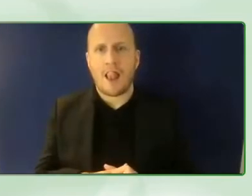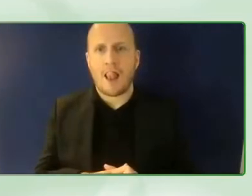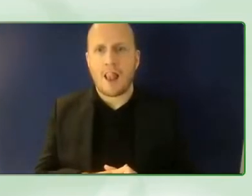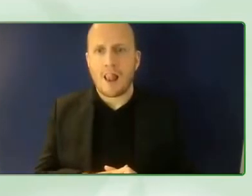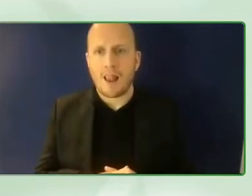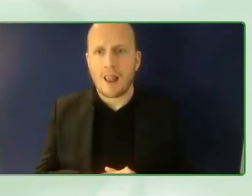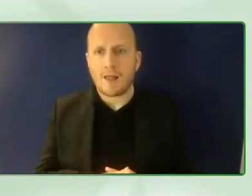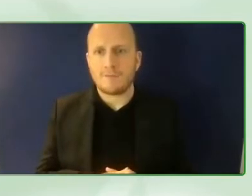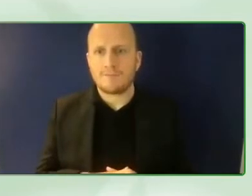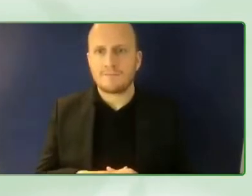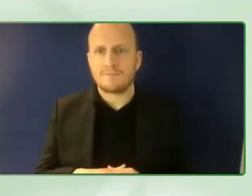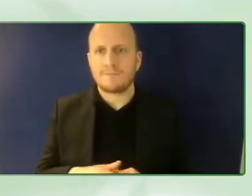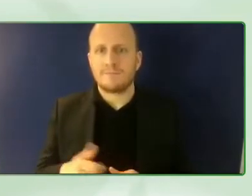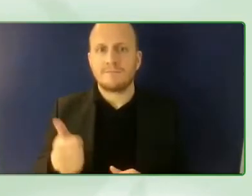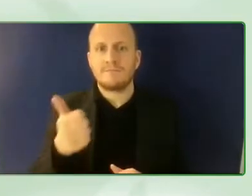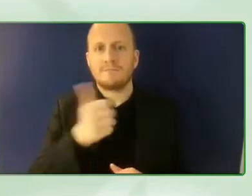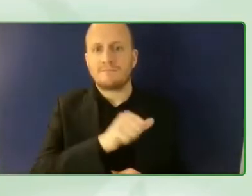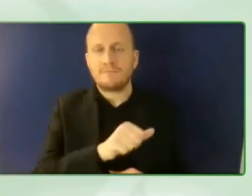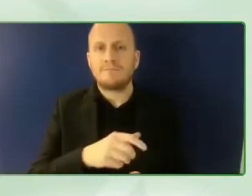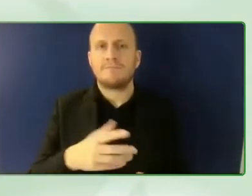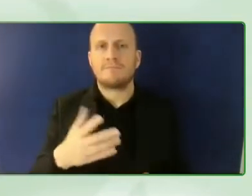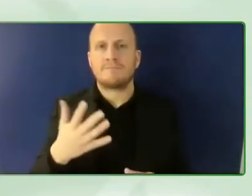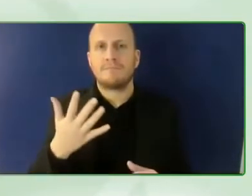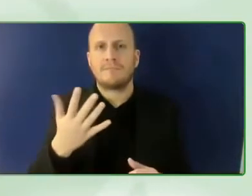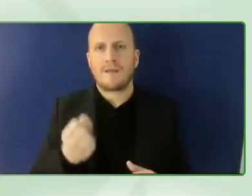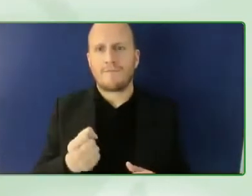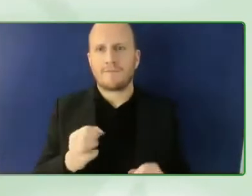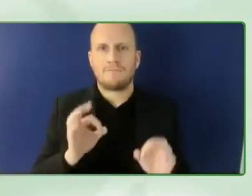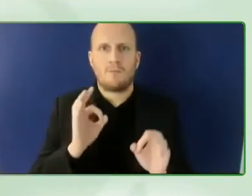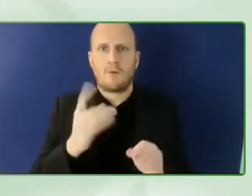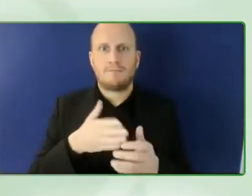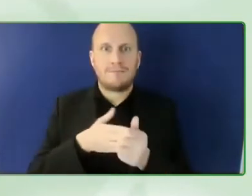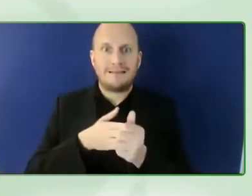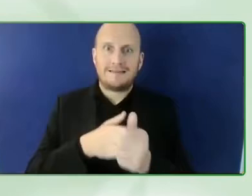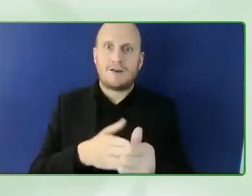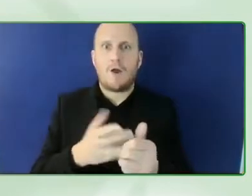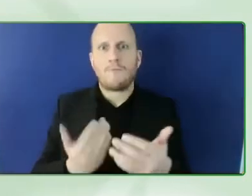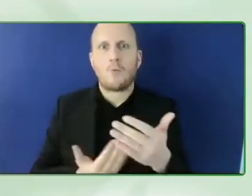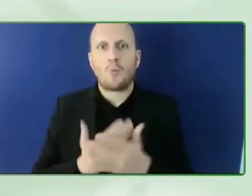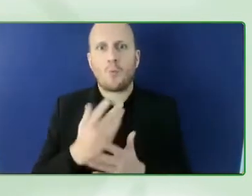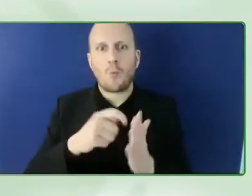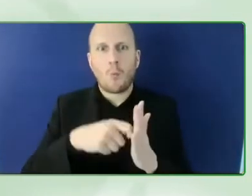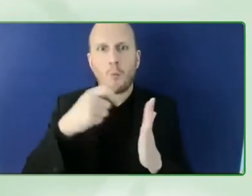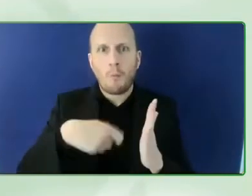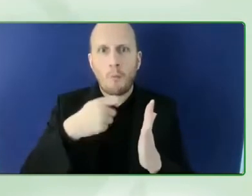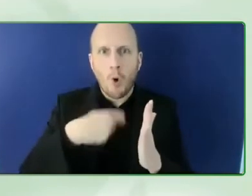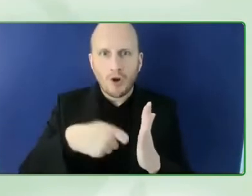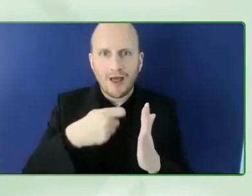probable uh leader of a new project that we are going to discuss about today so Yuval can you